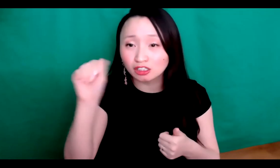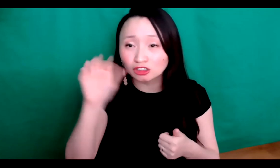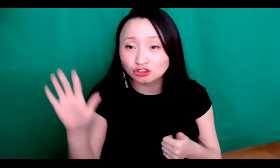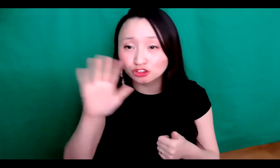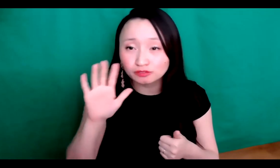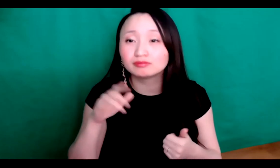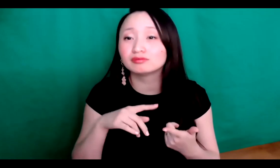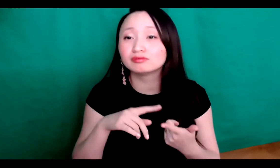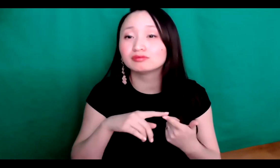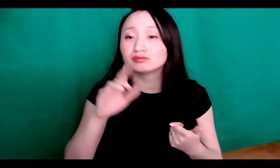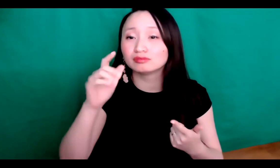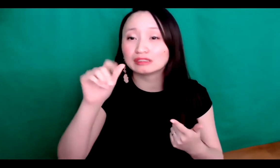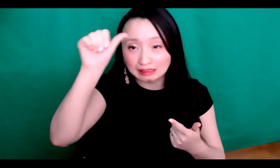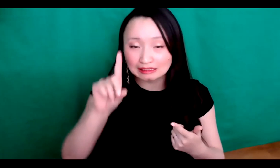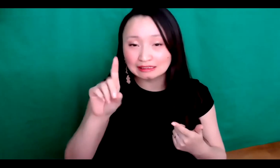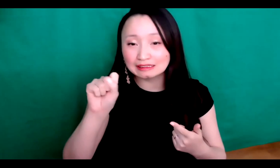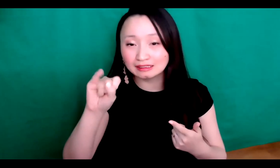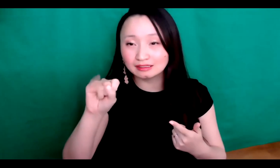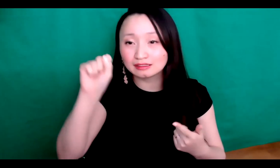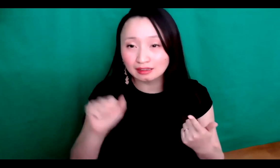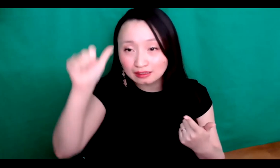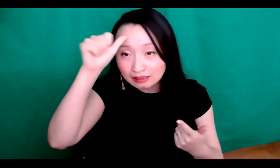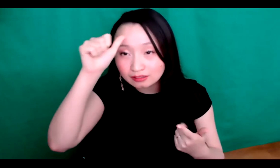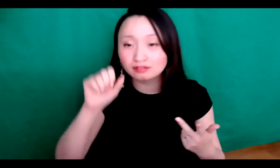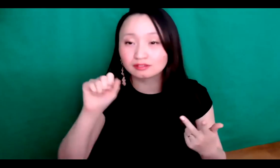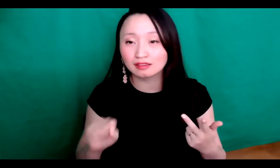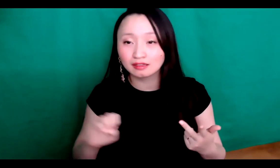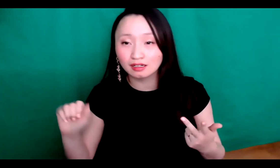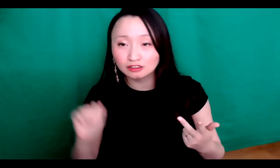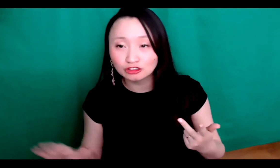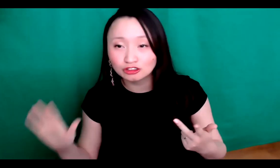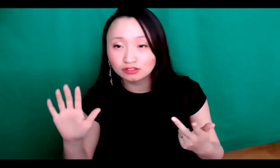on them. So the first one is, what is your identity? East Asian, Southern India,